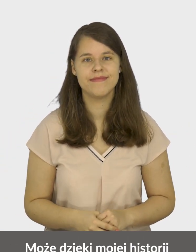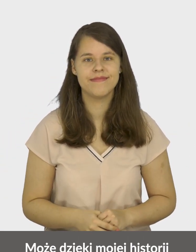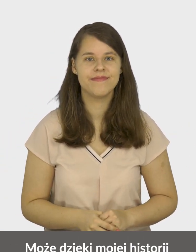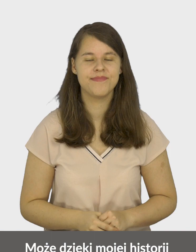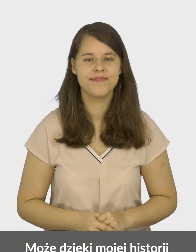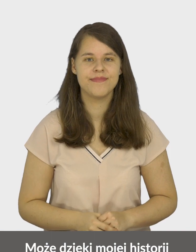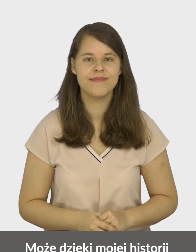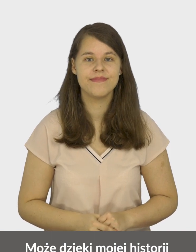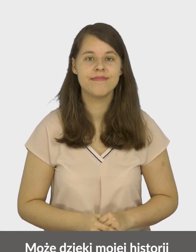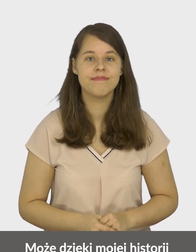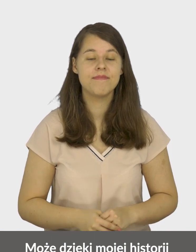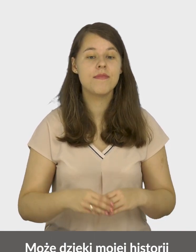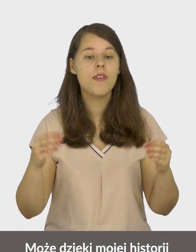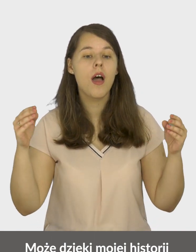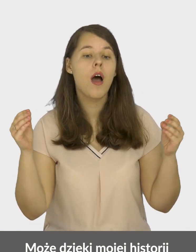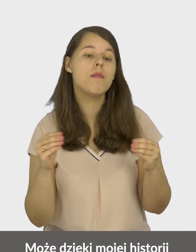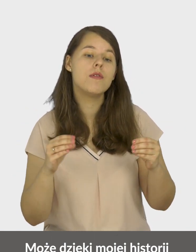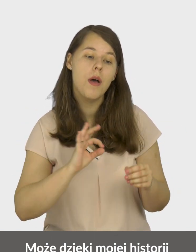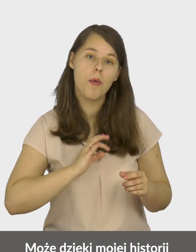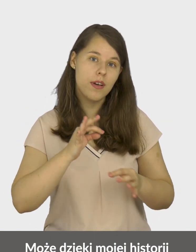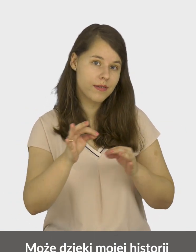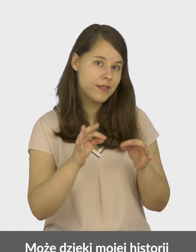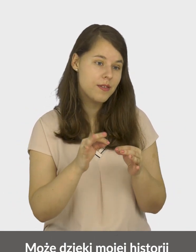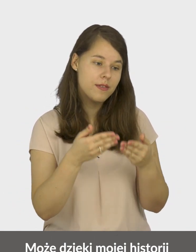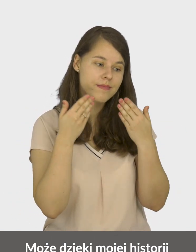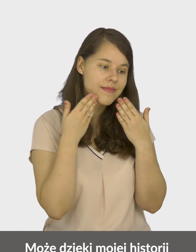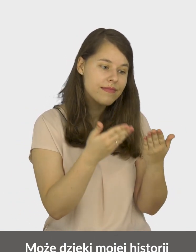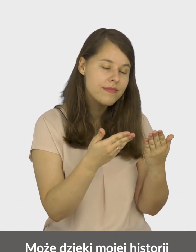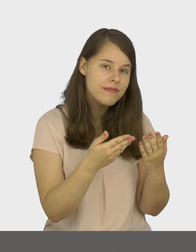Maybe because of my story